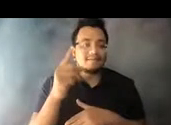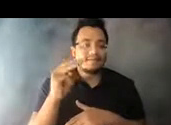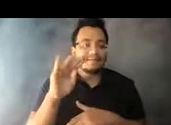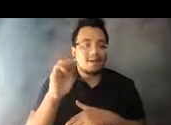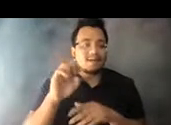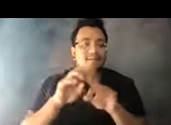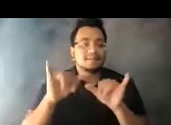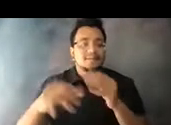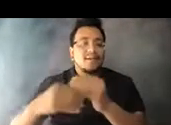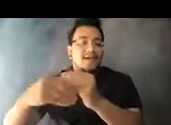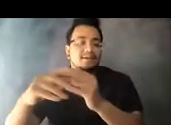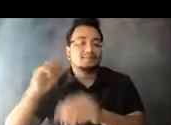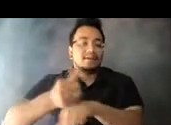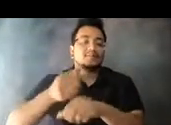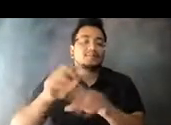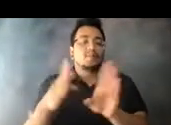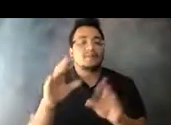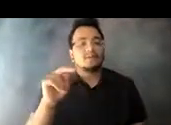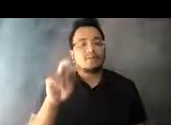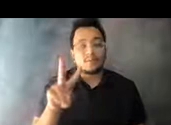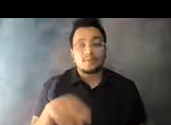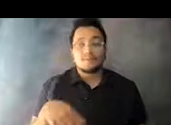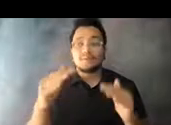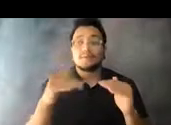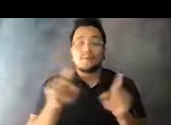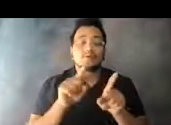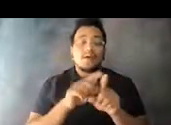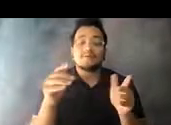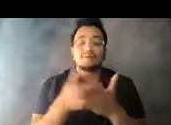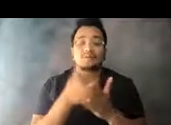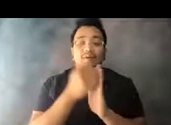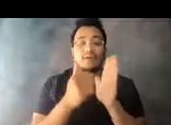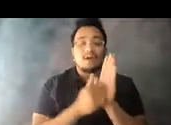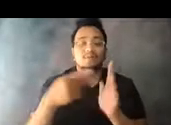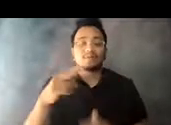14:44:28 We're also launching PRONTO, our new account-based fare collection system that